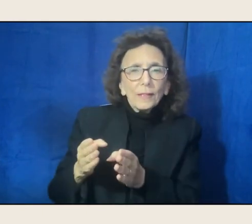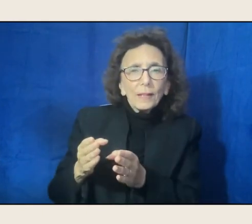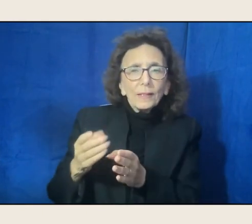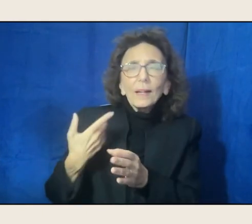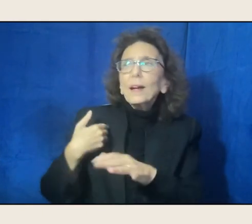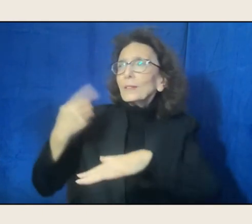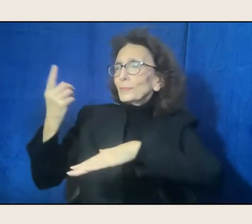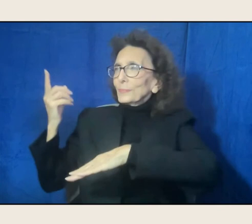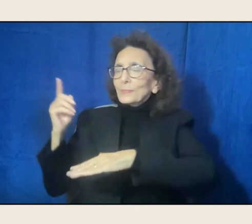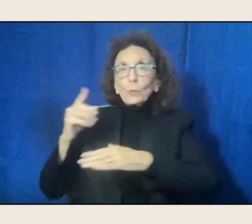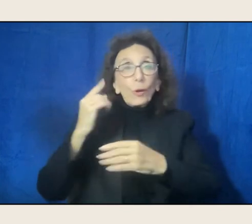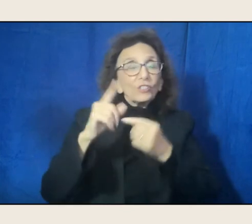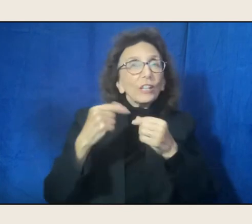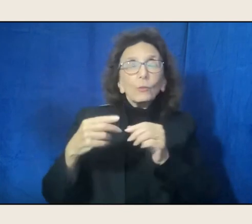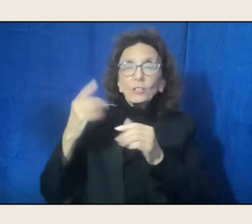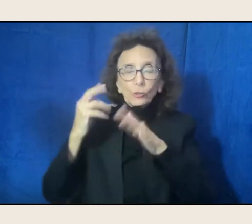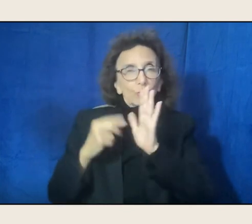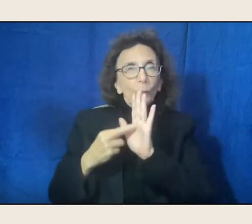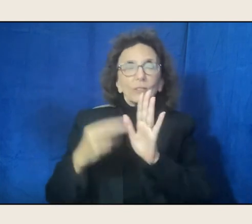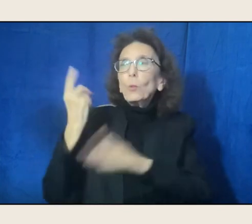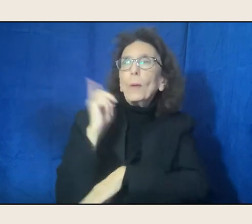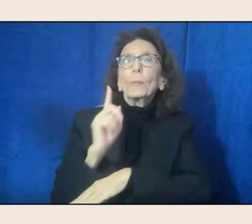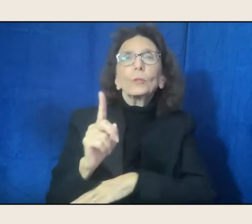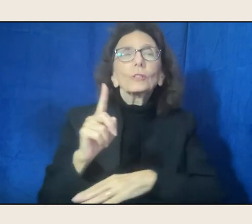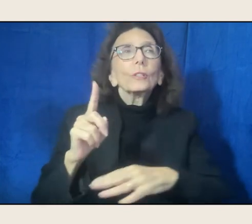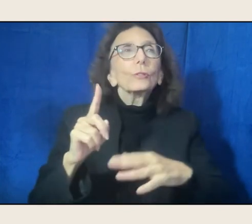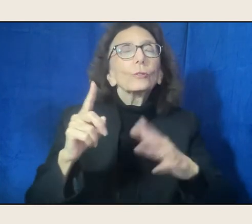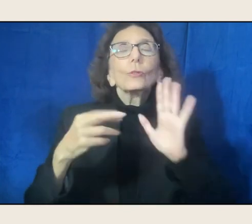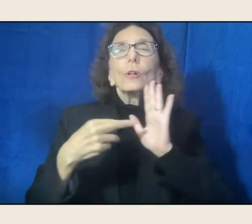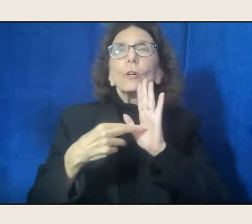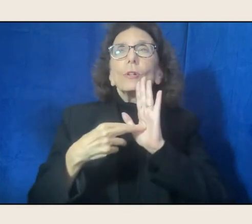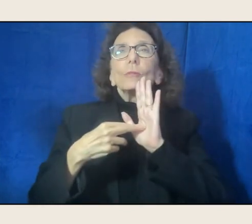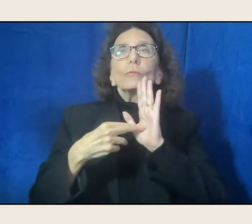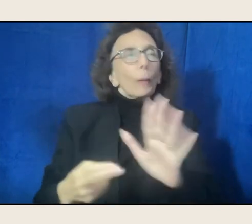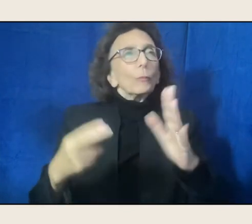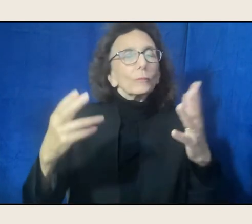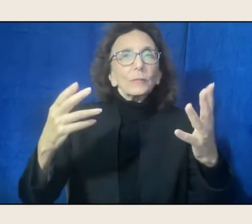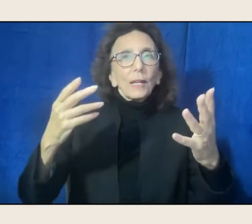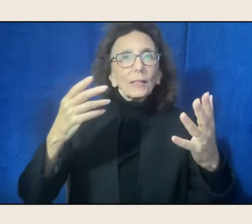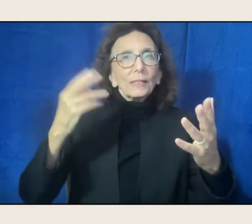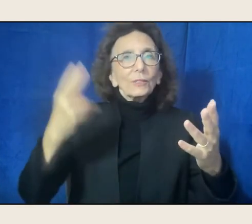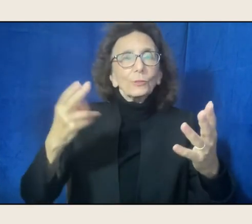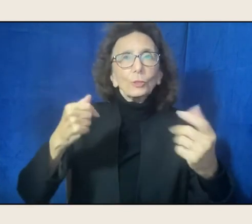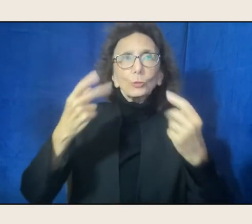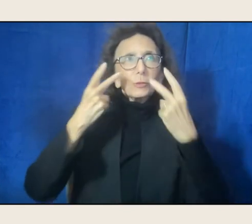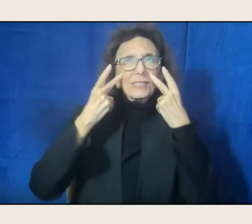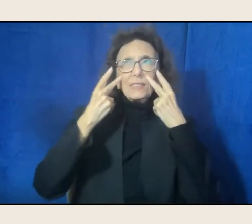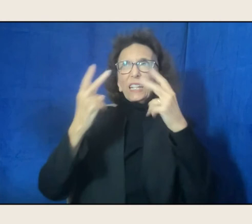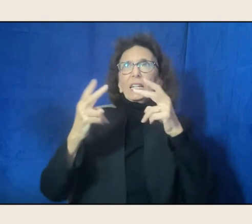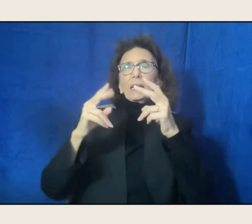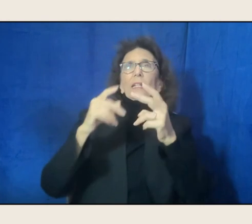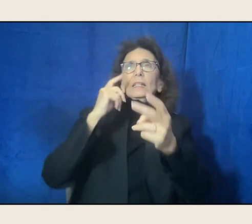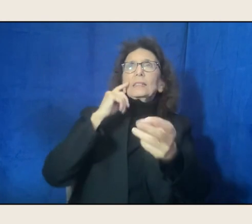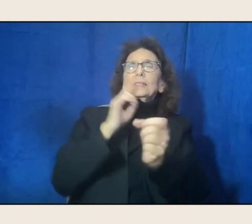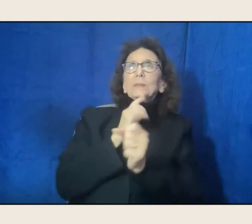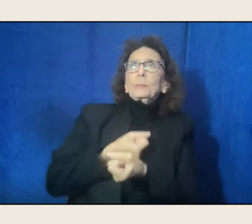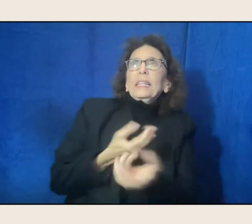to experience history, and to speak, and to be witnesses of history, and to make change also at the same time.